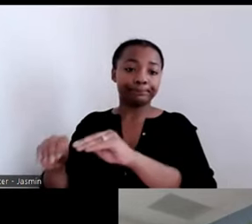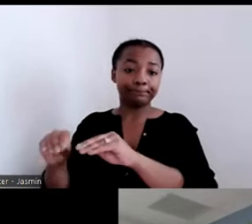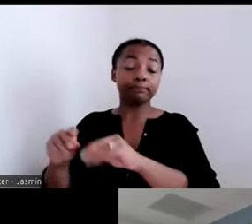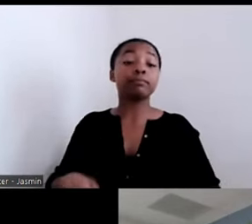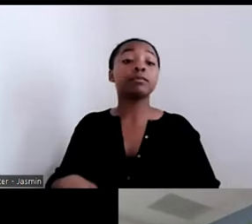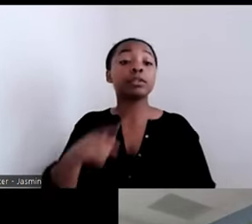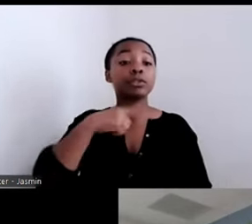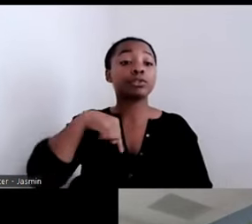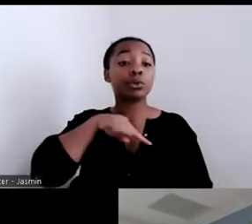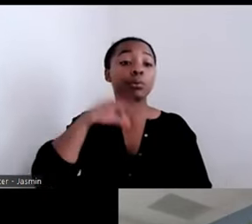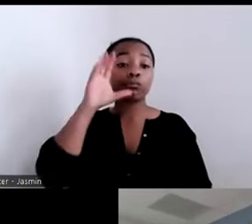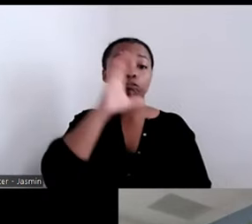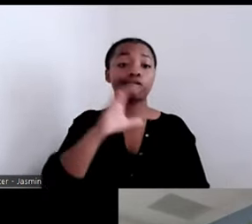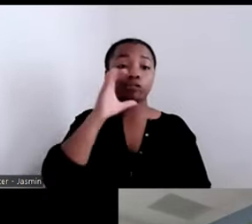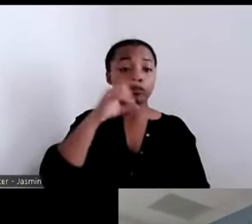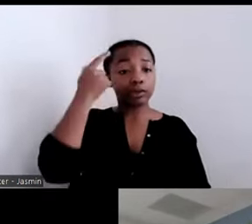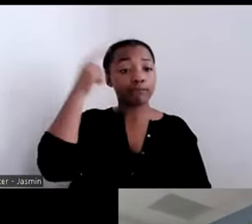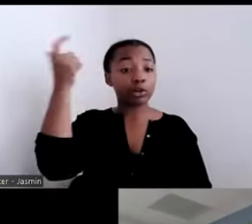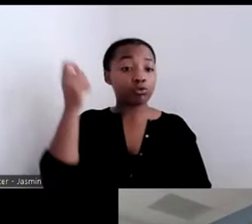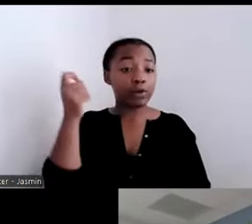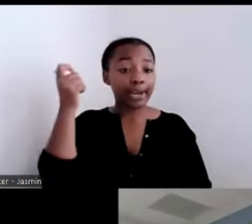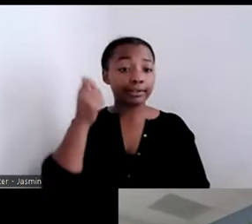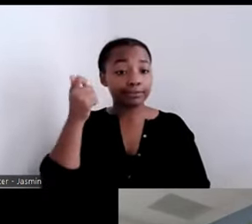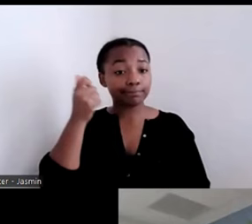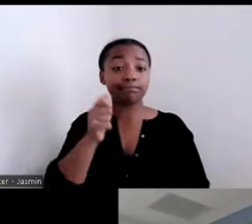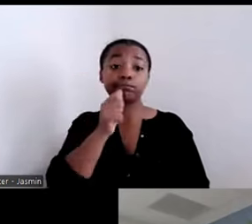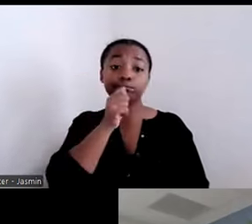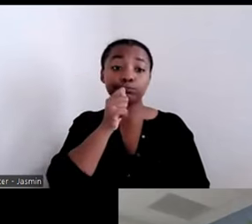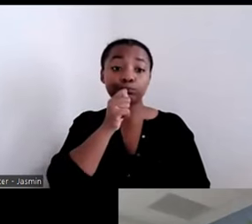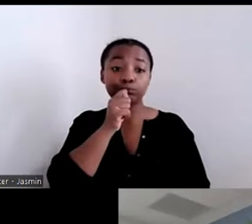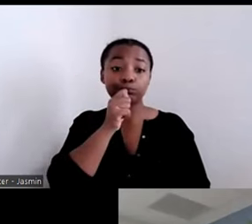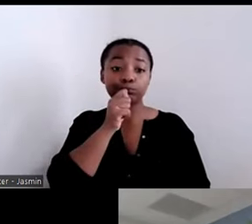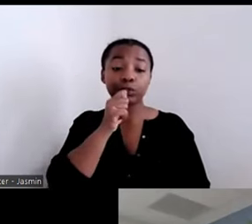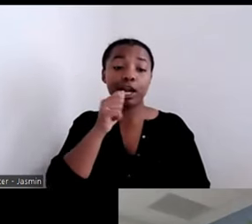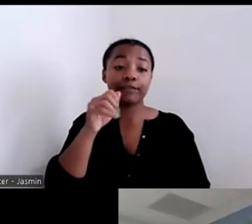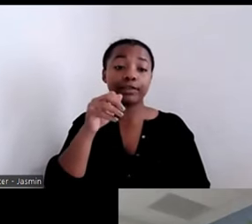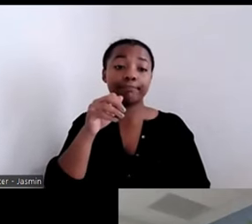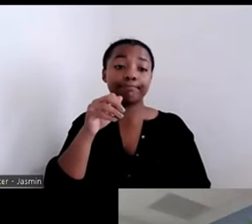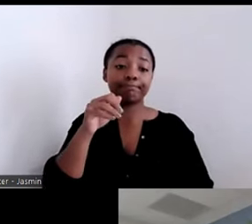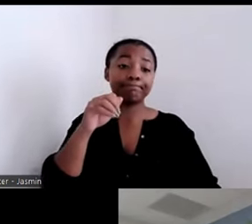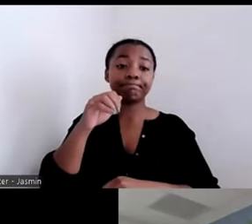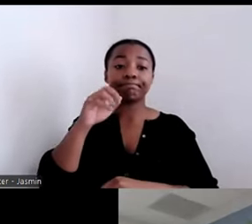we are constantly looking for private foundation funding. As well